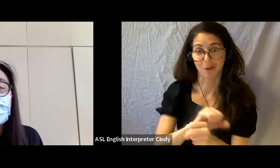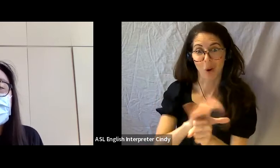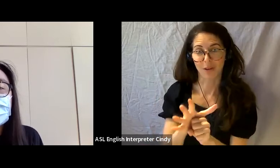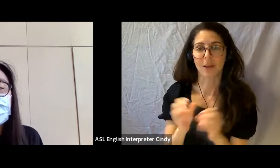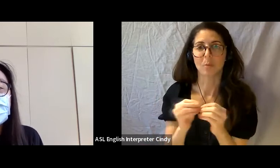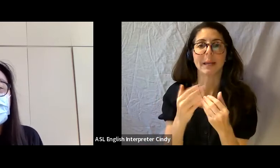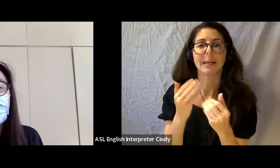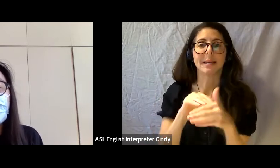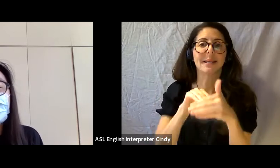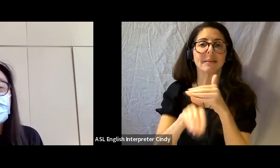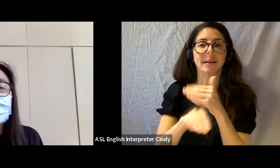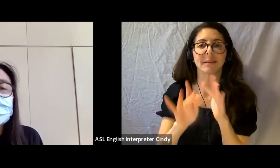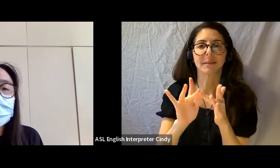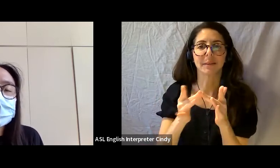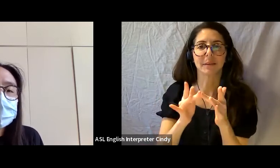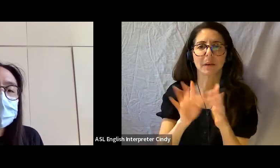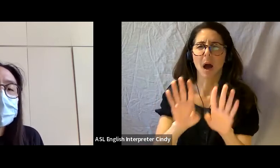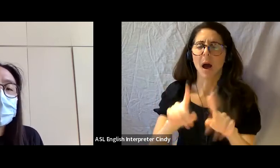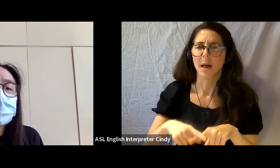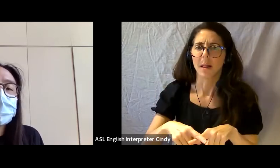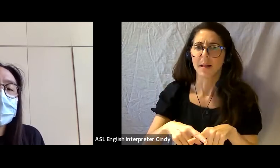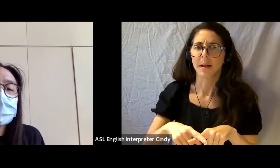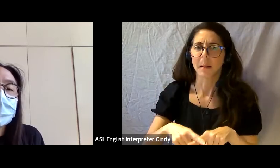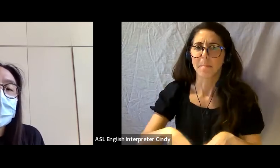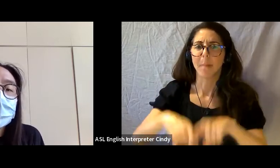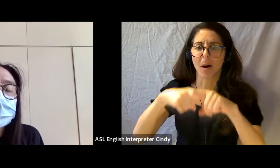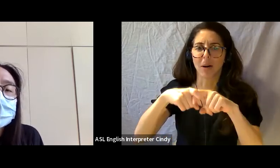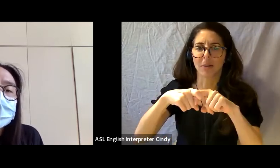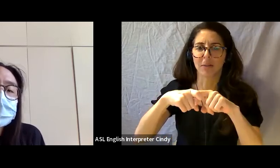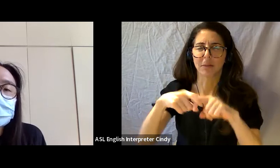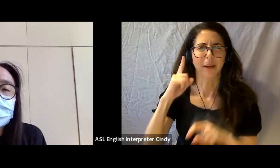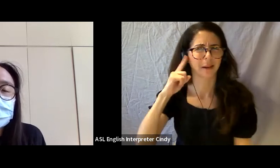I think we need to pause at this height to just sort of reflect on just what accessibility centres,